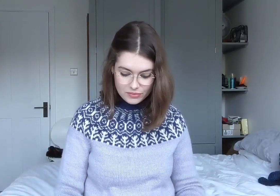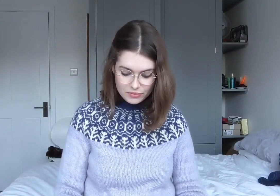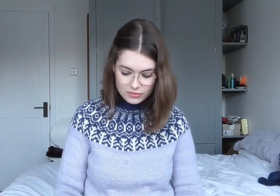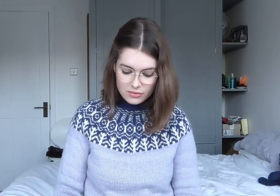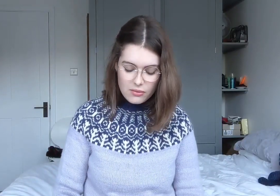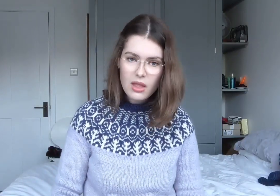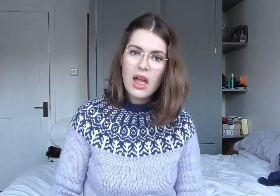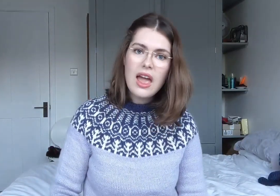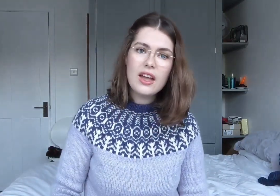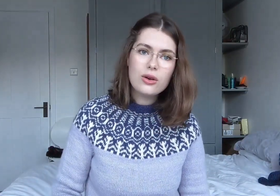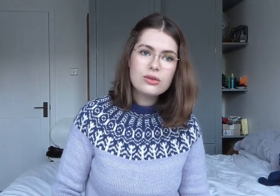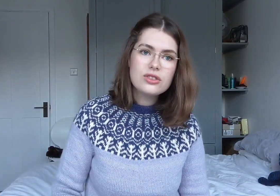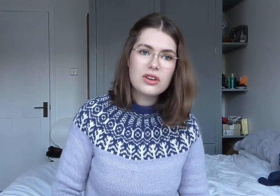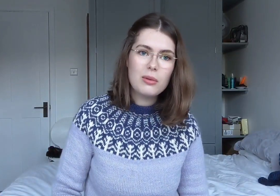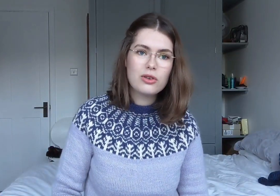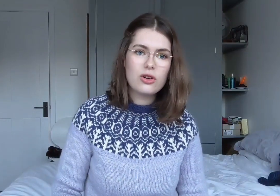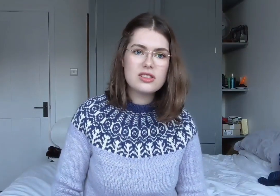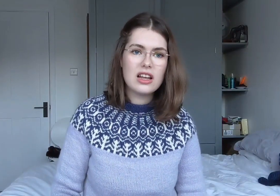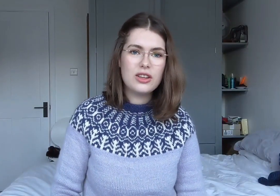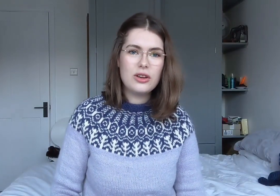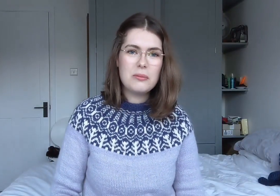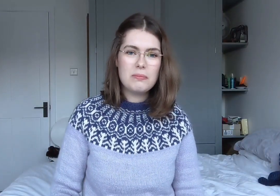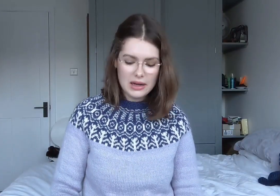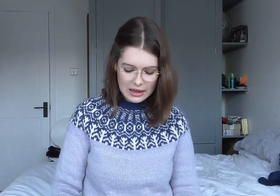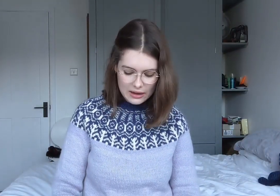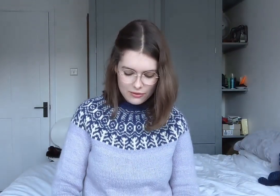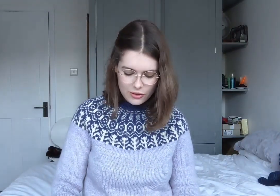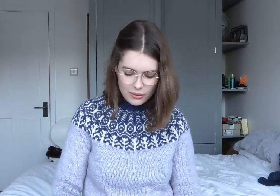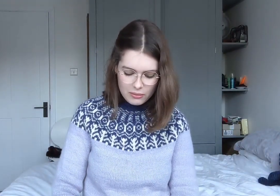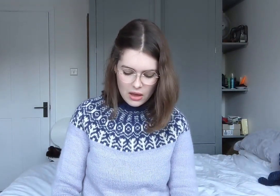It can also come across like you don't believe them.